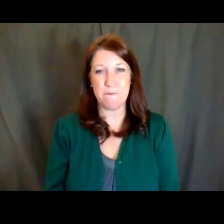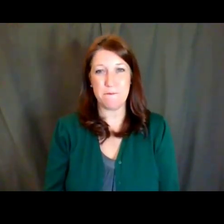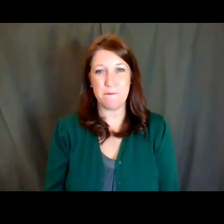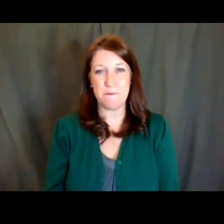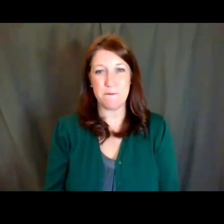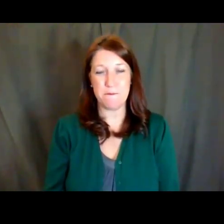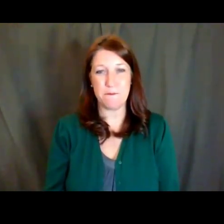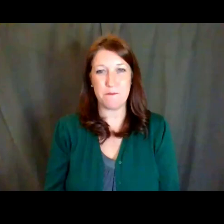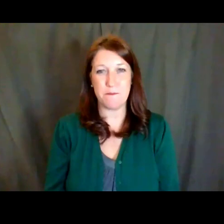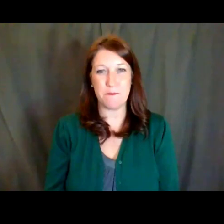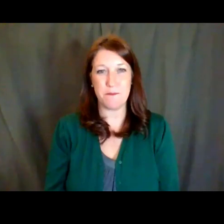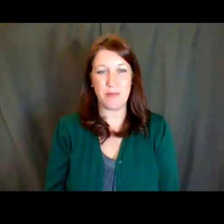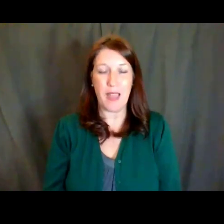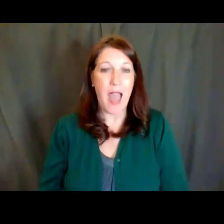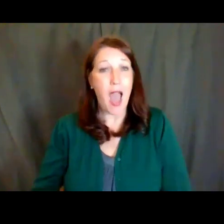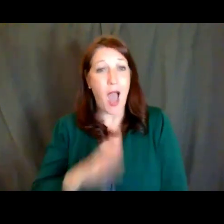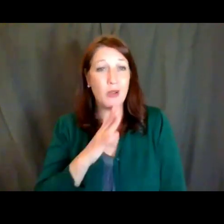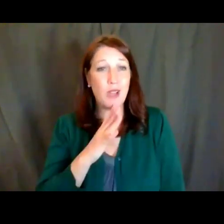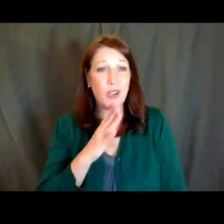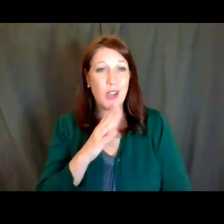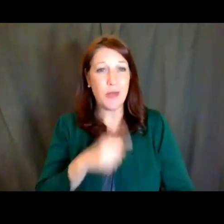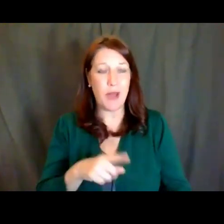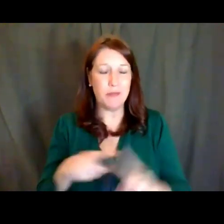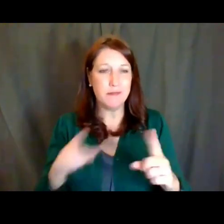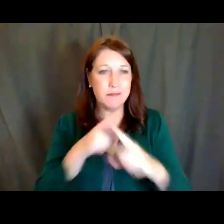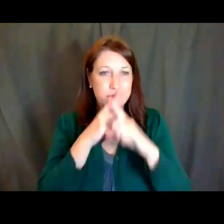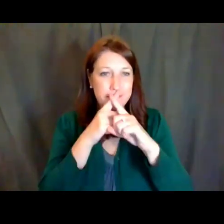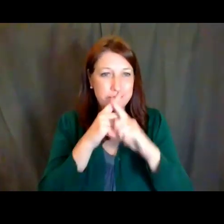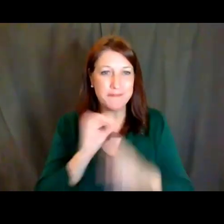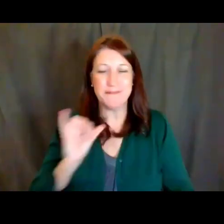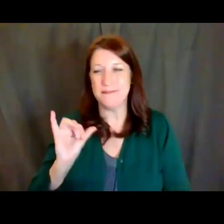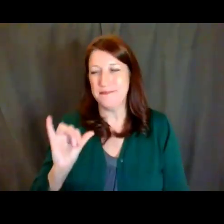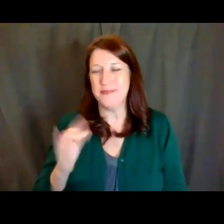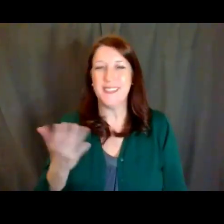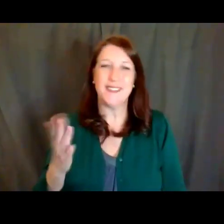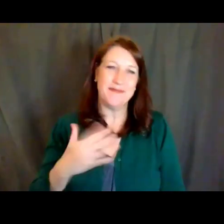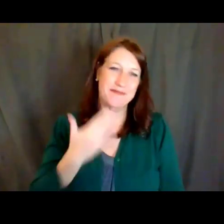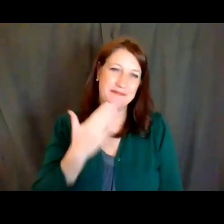Dr. Ericka Boone: I am muted. Now I'm unmuted. So thank you, Lisa, thank you, Lauren,